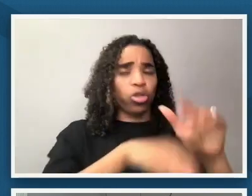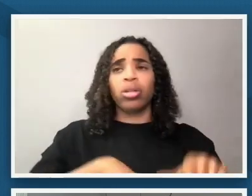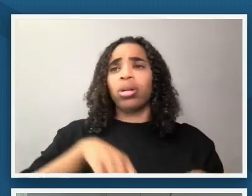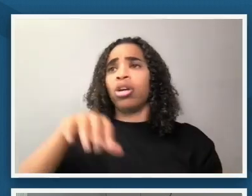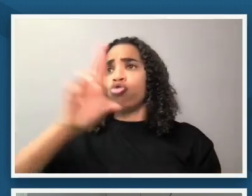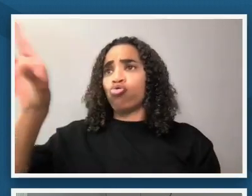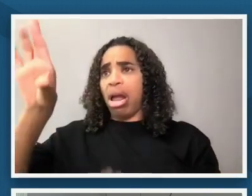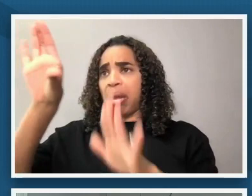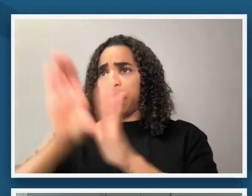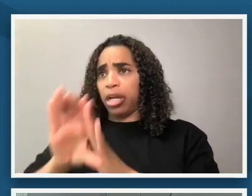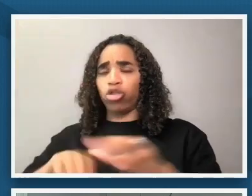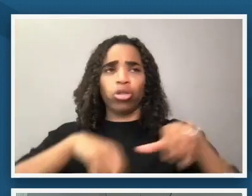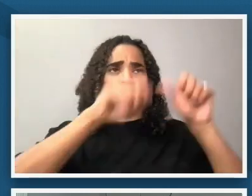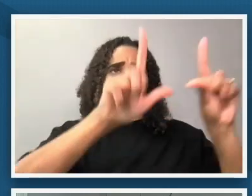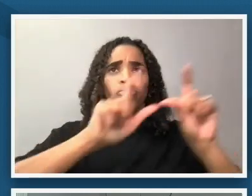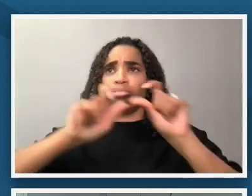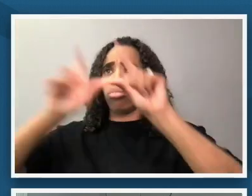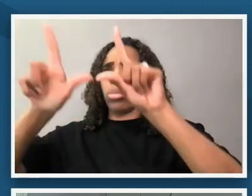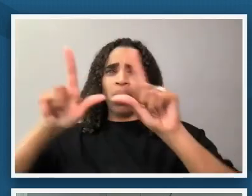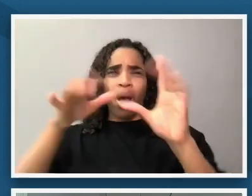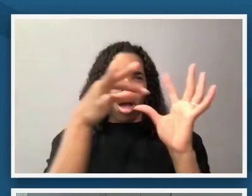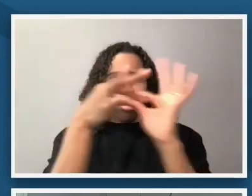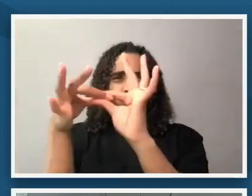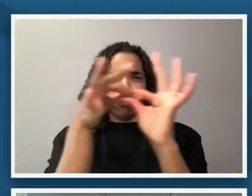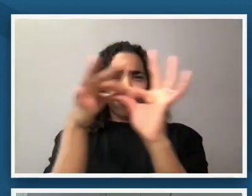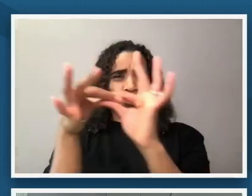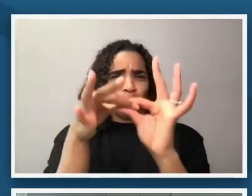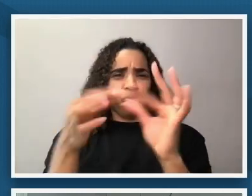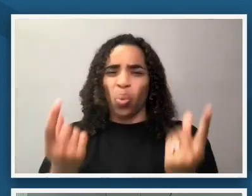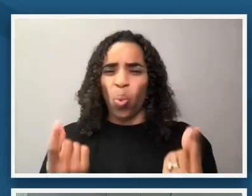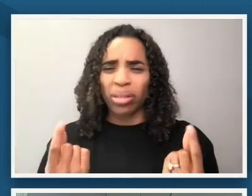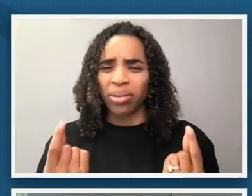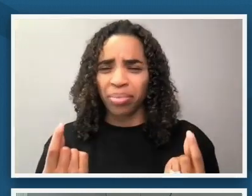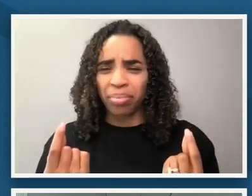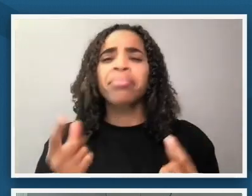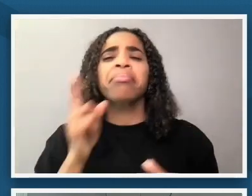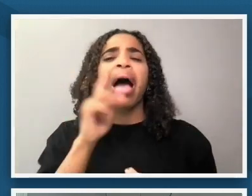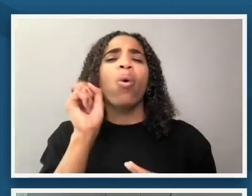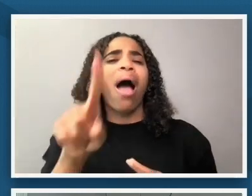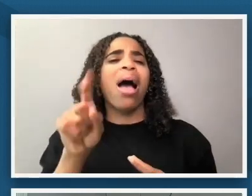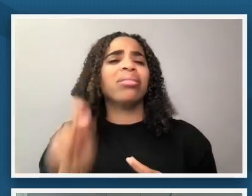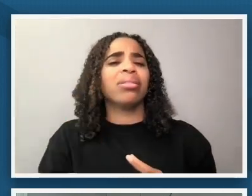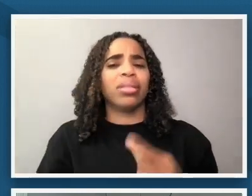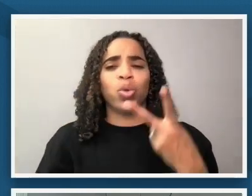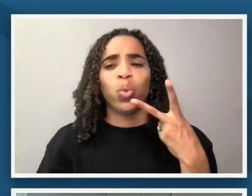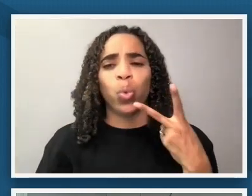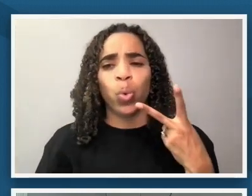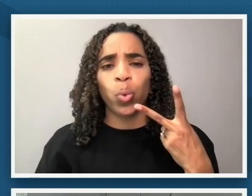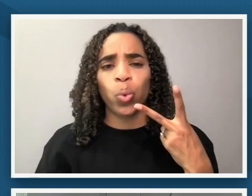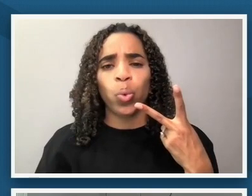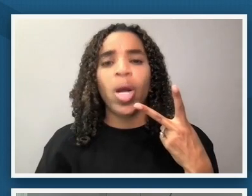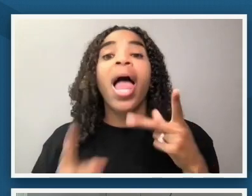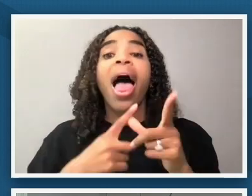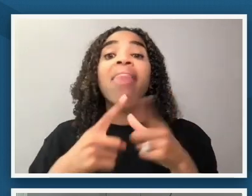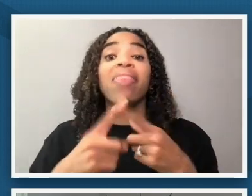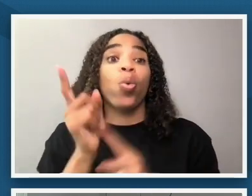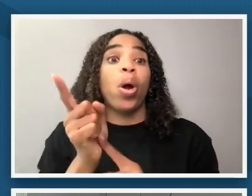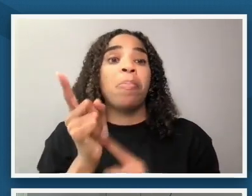and so what i'm going to do is propose two questions at once and then give a little minute of silence so the first